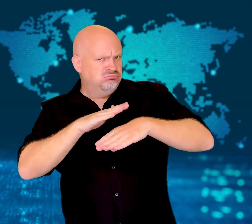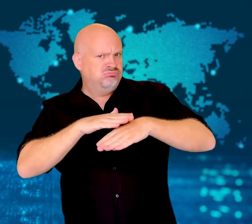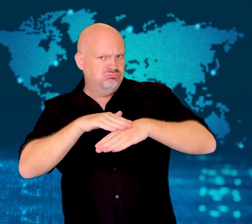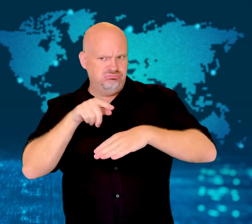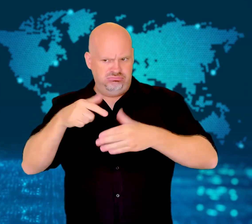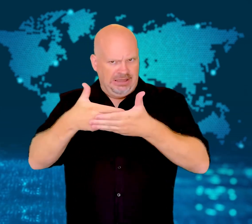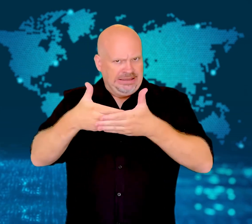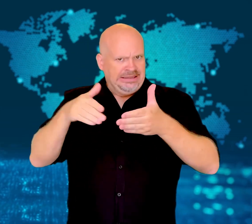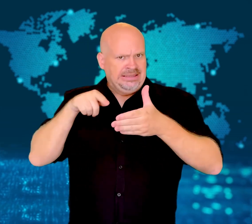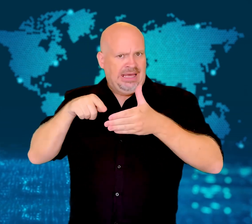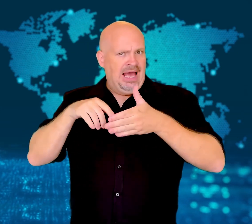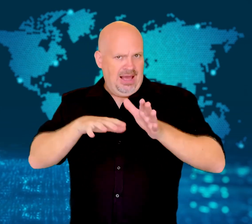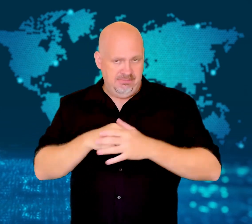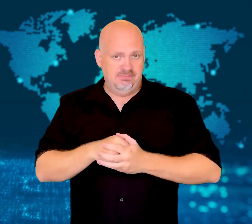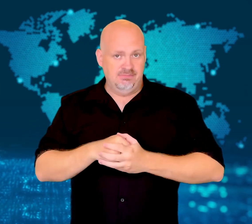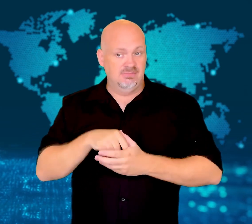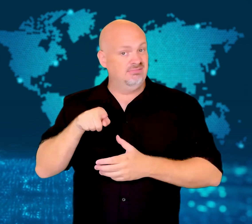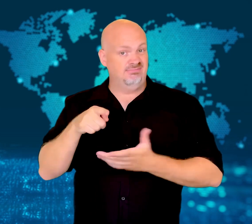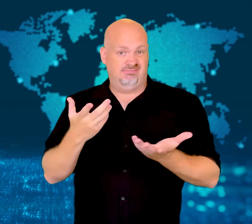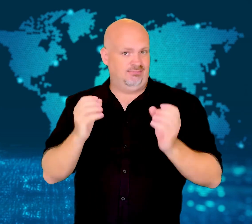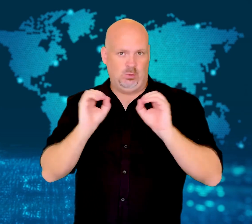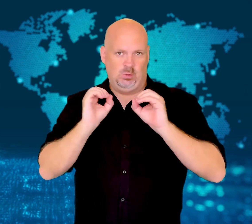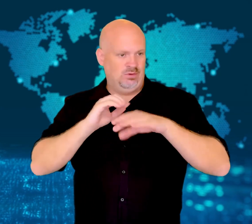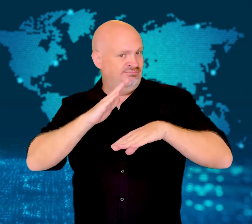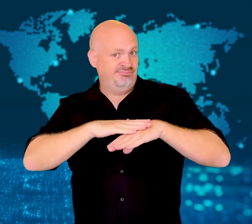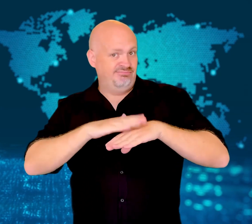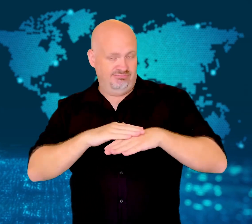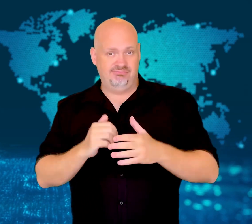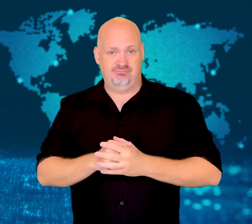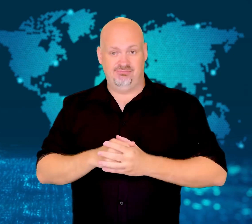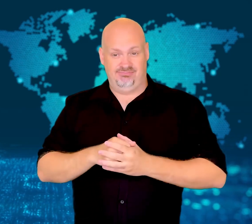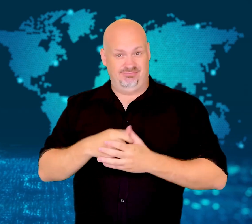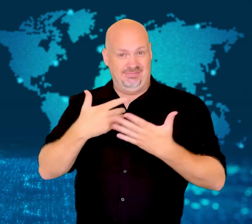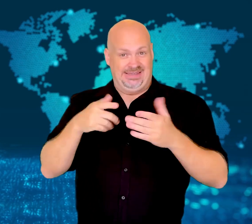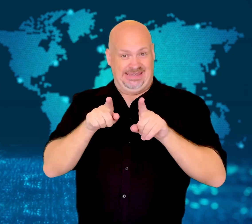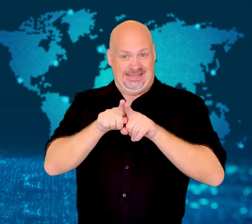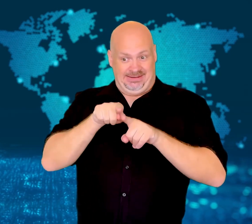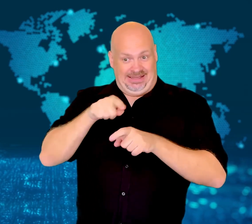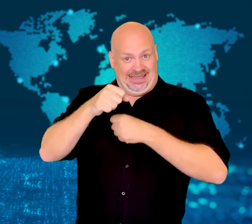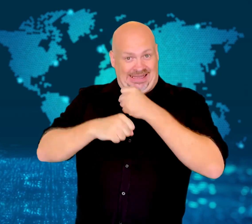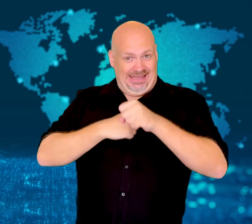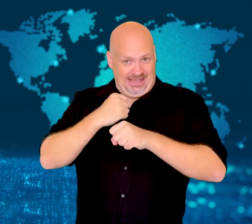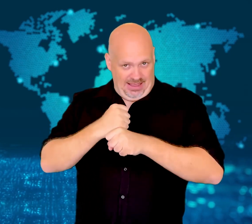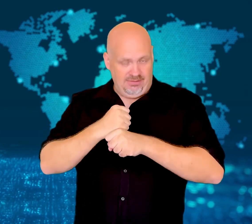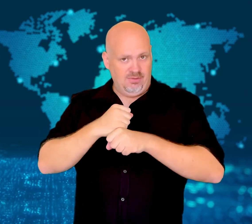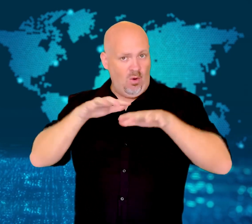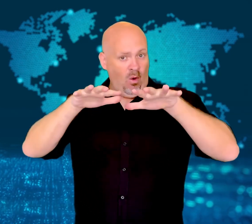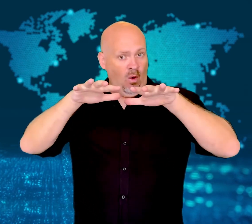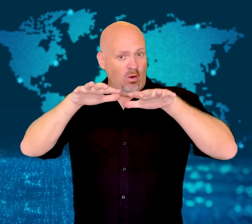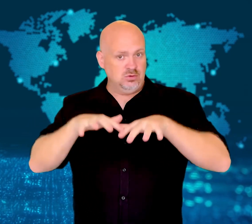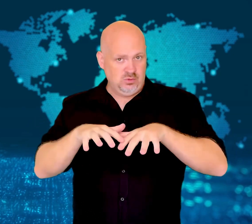water from Huanggang Dam, but that has not happened.